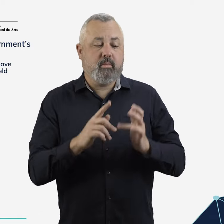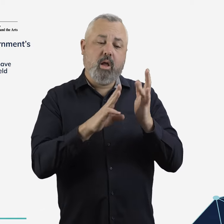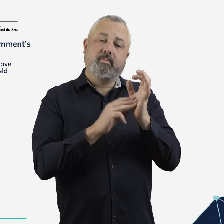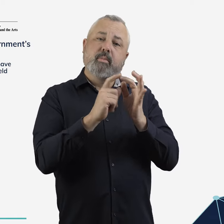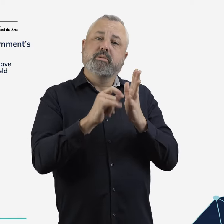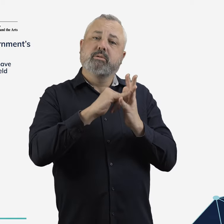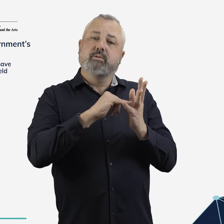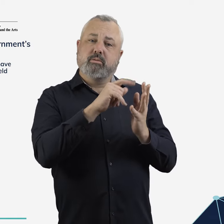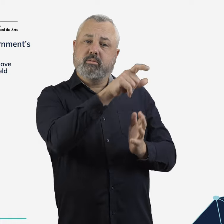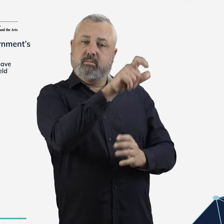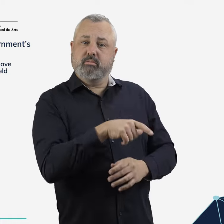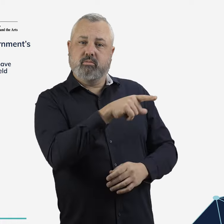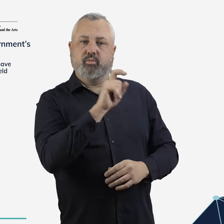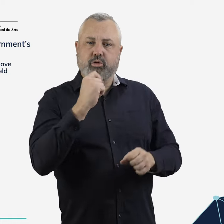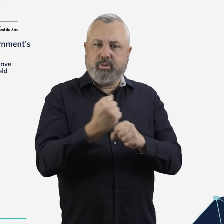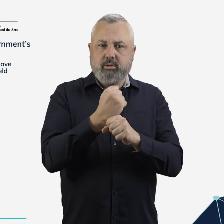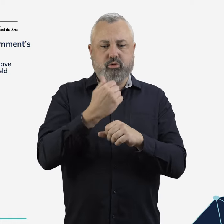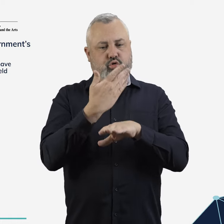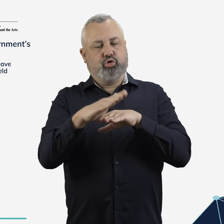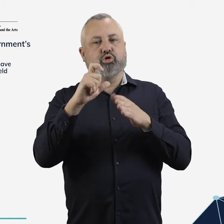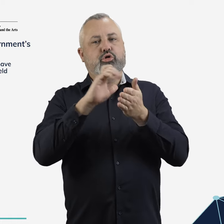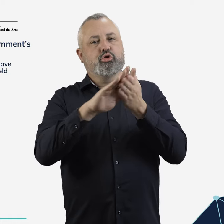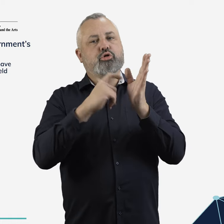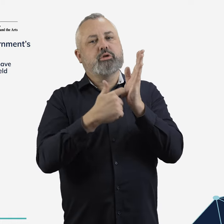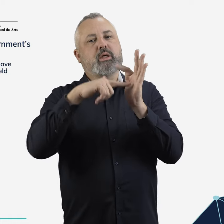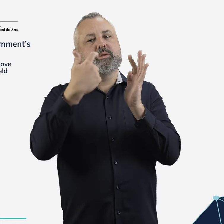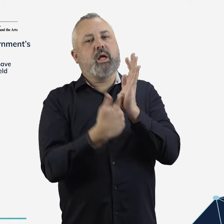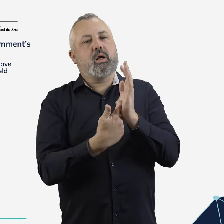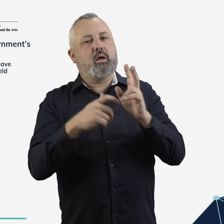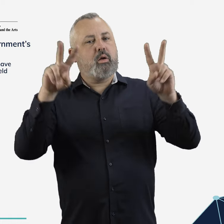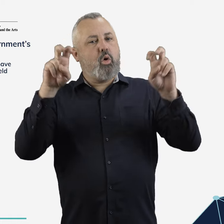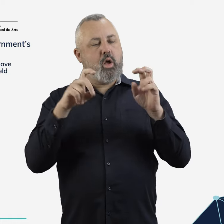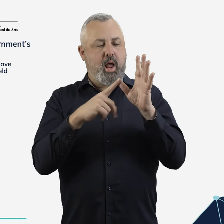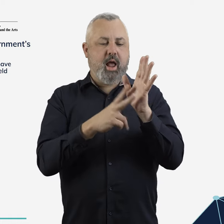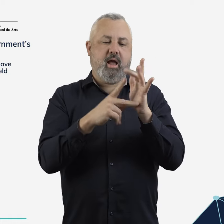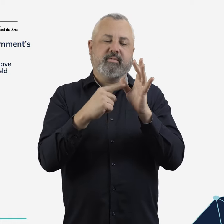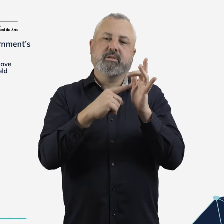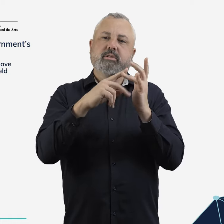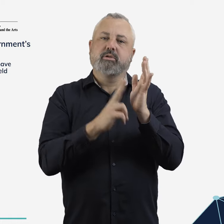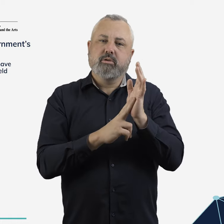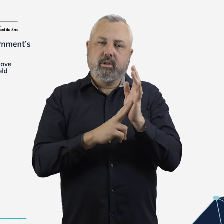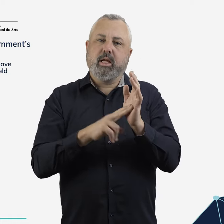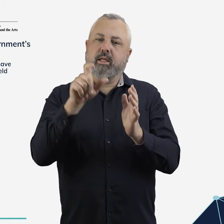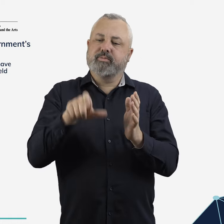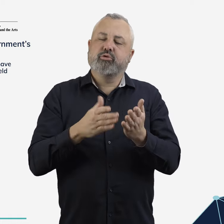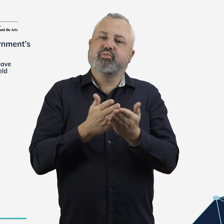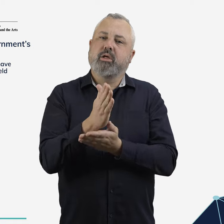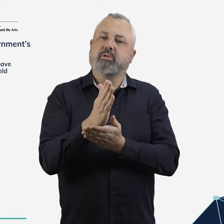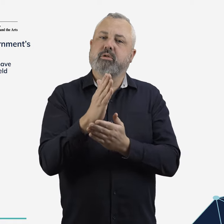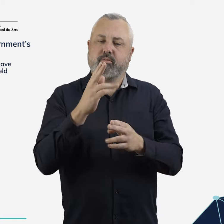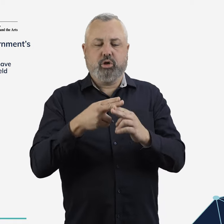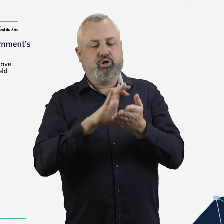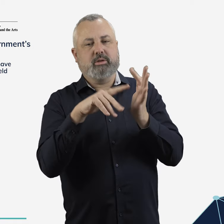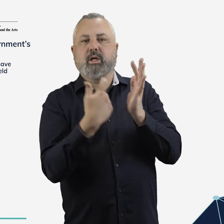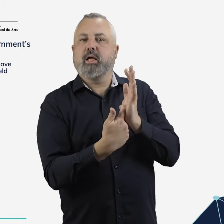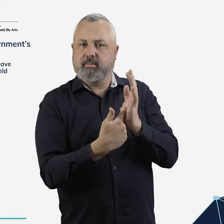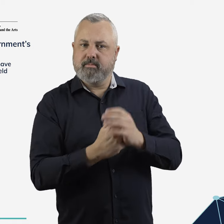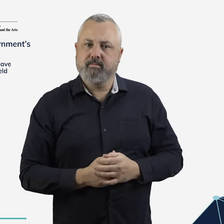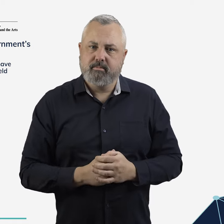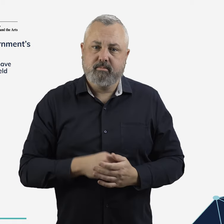The ombuds scheme will produce a new Aviation Customer Rights Charter setting out what the ombudsperson